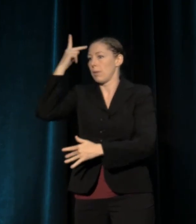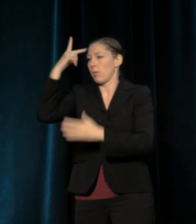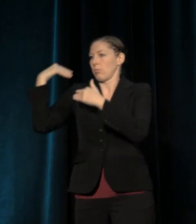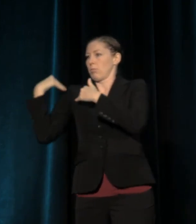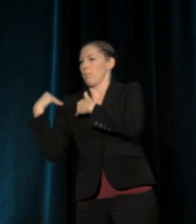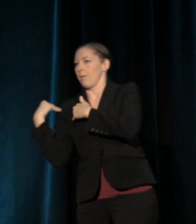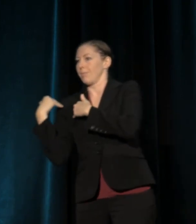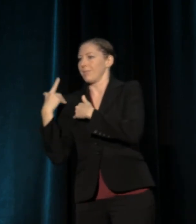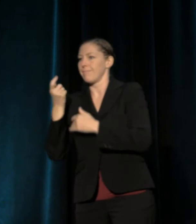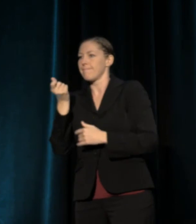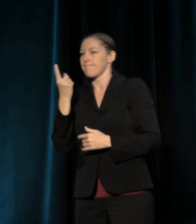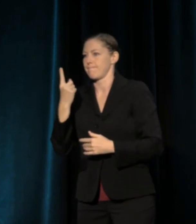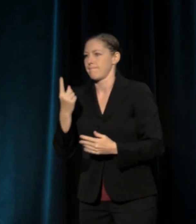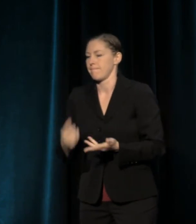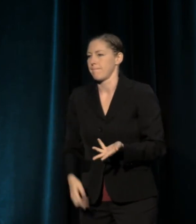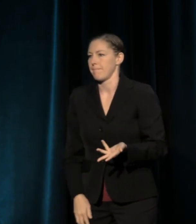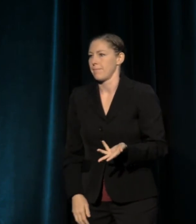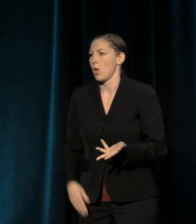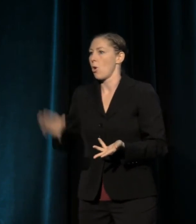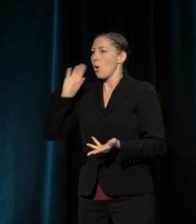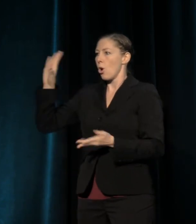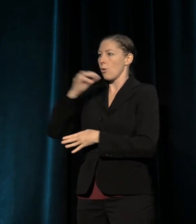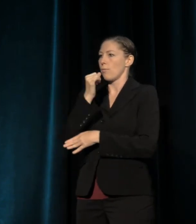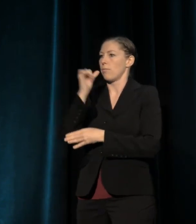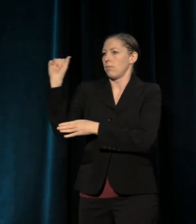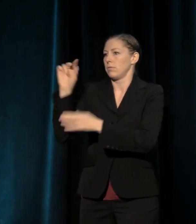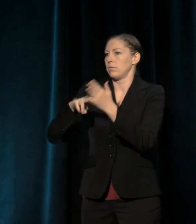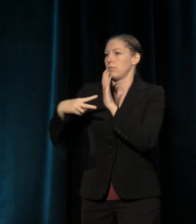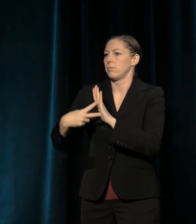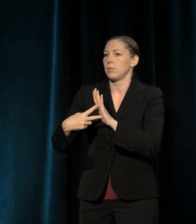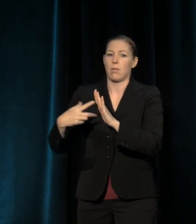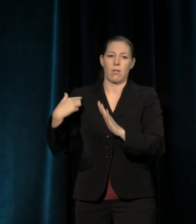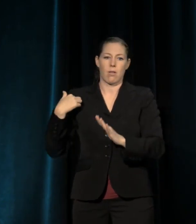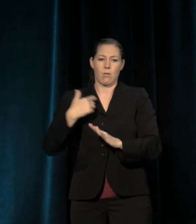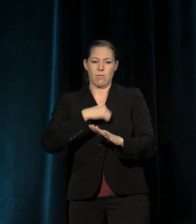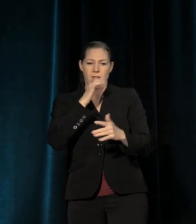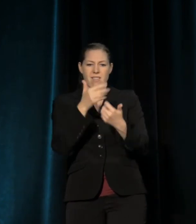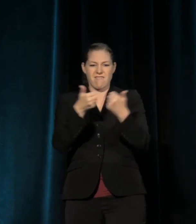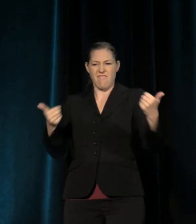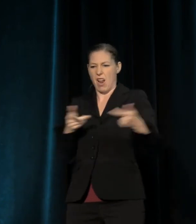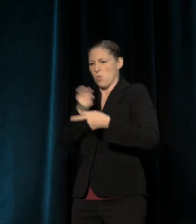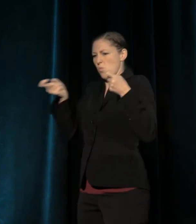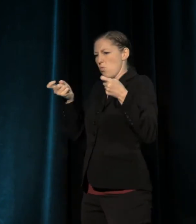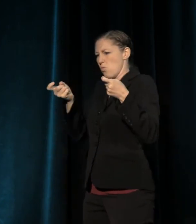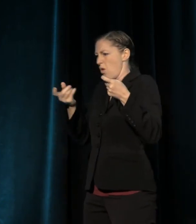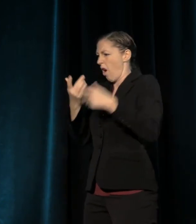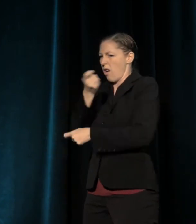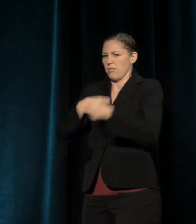Her revolution will require us to move away from finding new ways to divide and rule, to consign some to death,